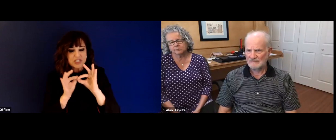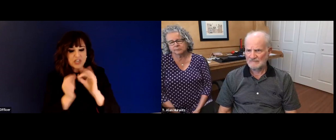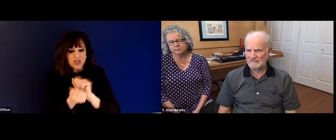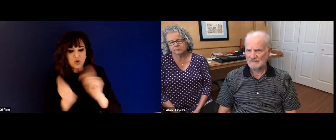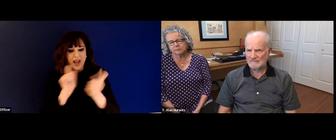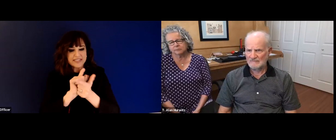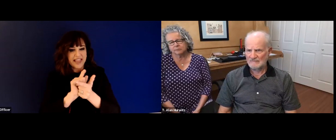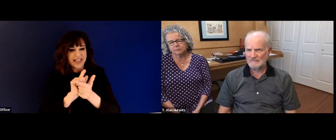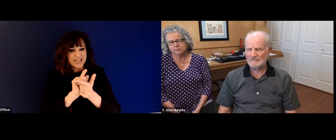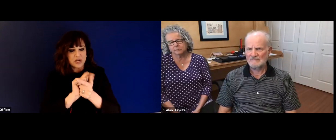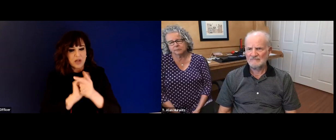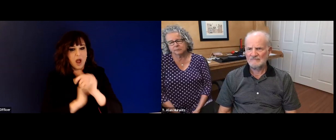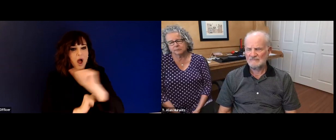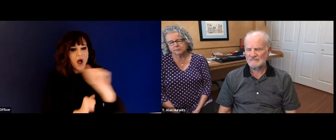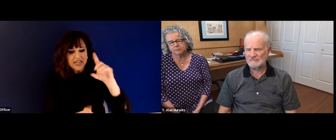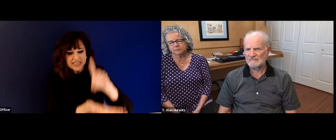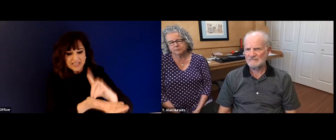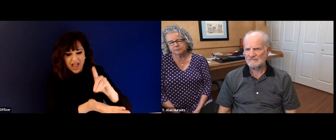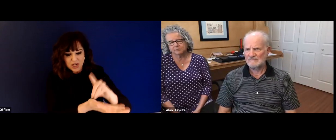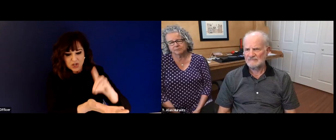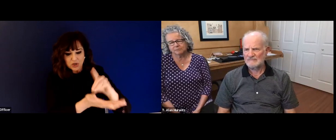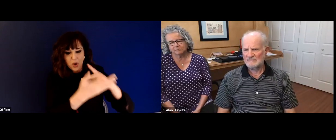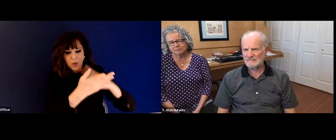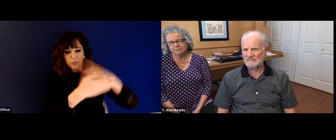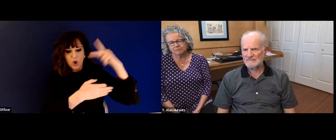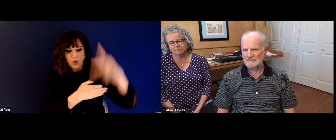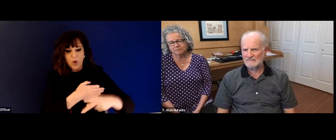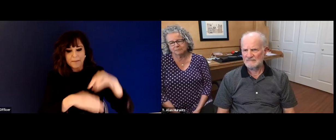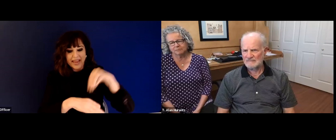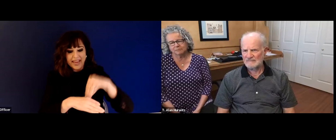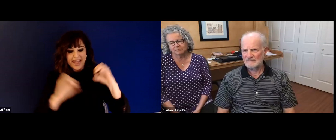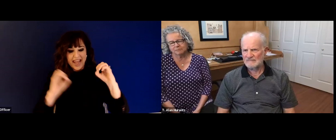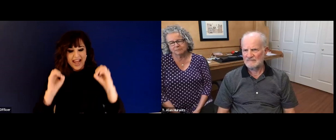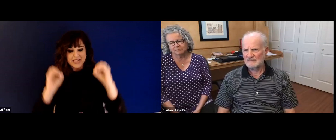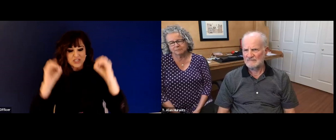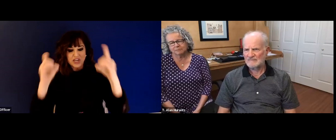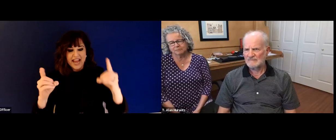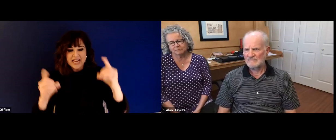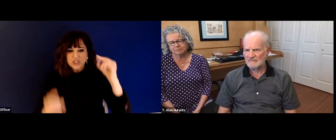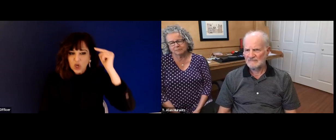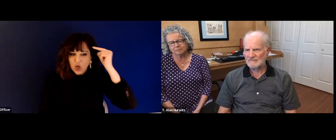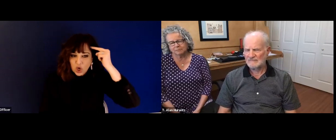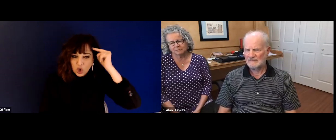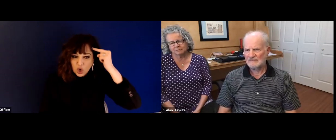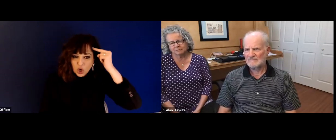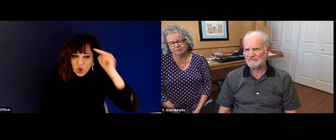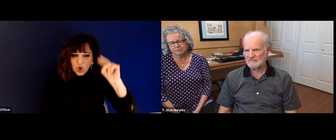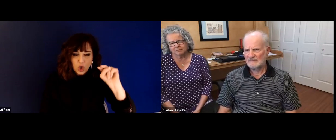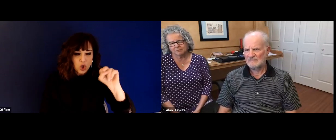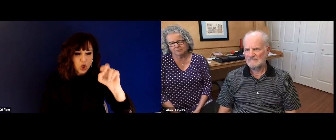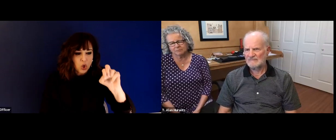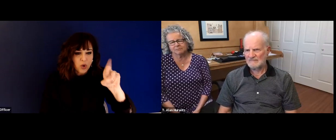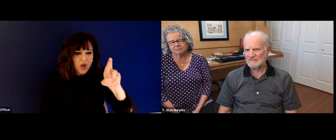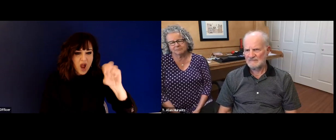else that I found out that I did not know, before, but you set up the doctorate program for interpreting and in translate,